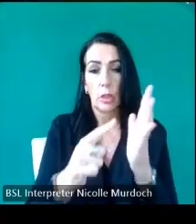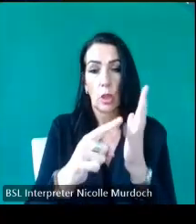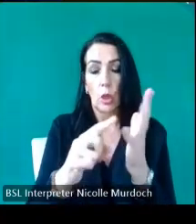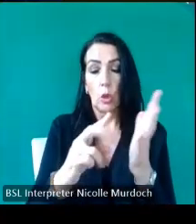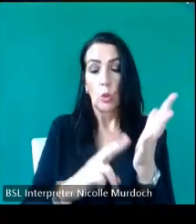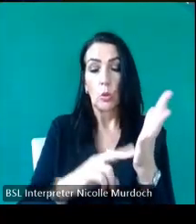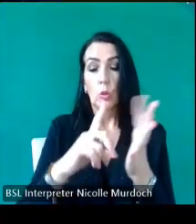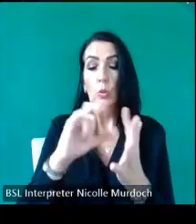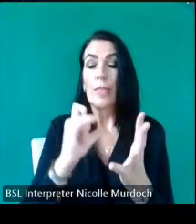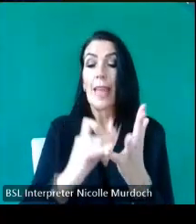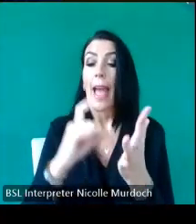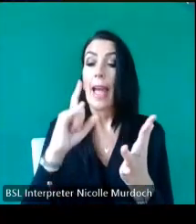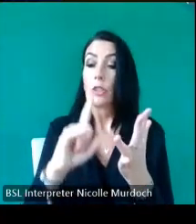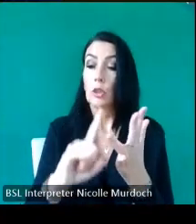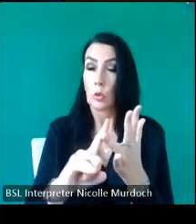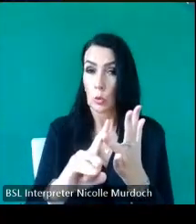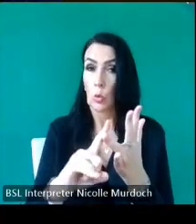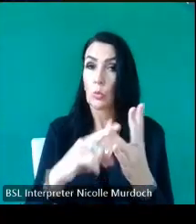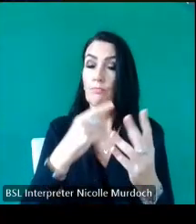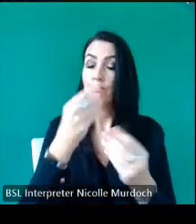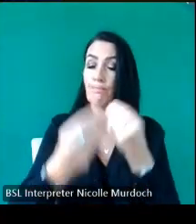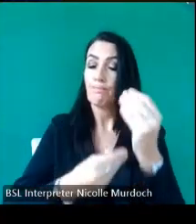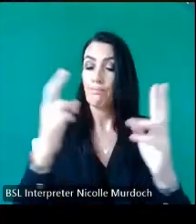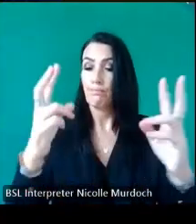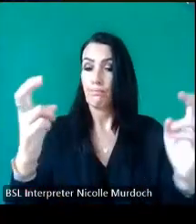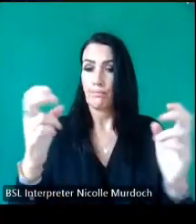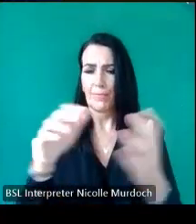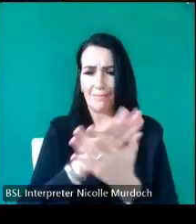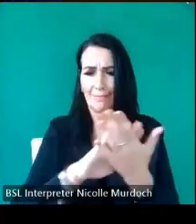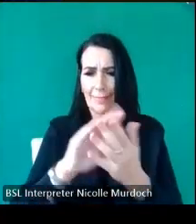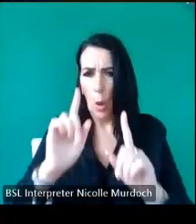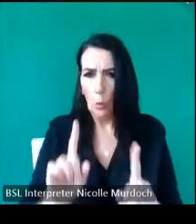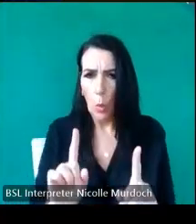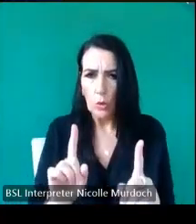tangible Heritage and intangible Heritage is the intangibles of what are what we're going